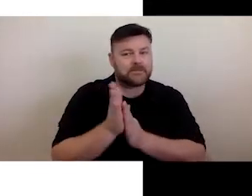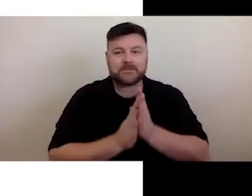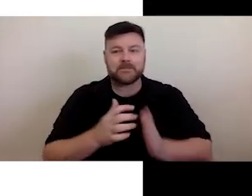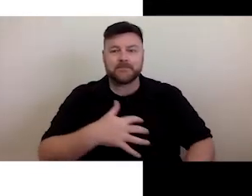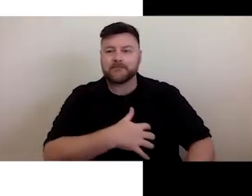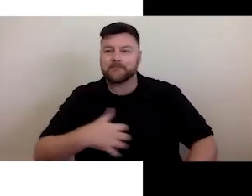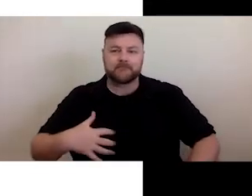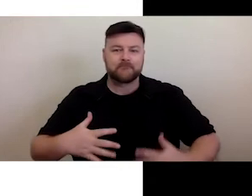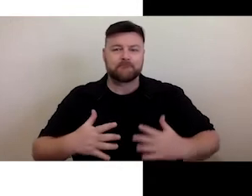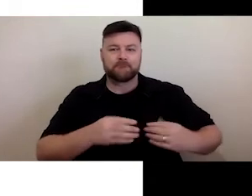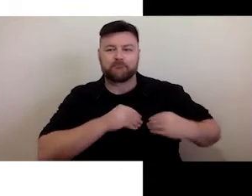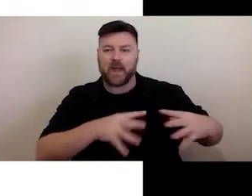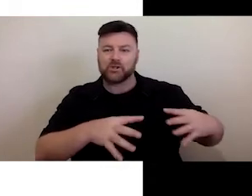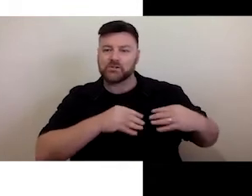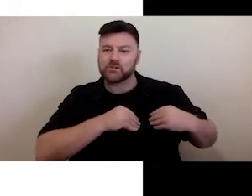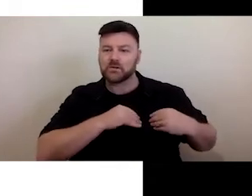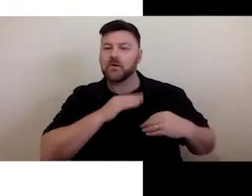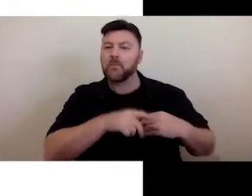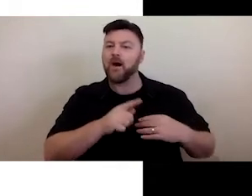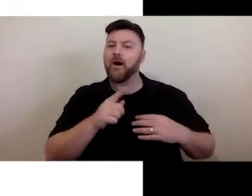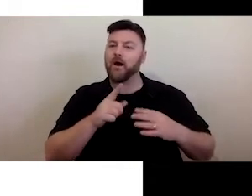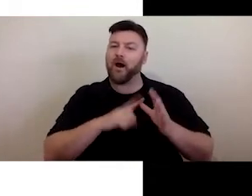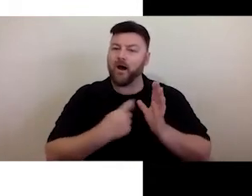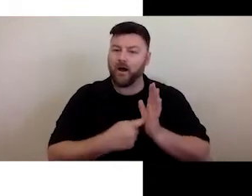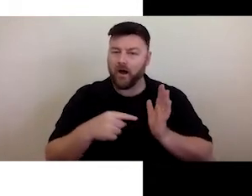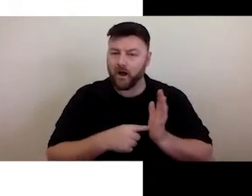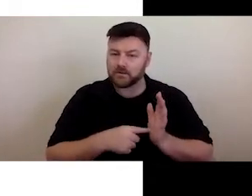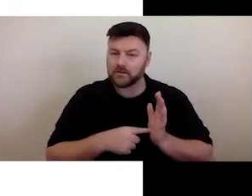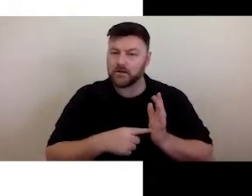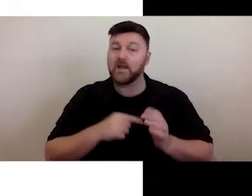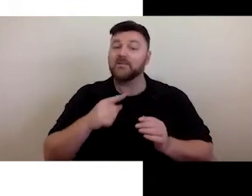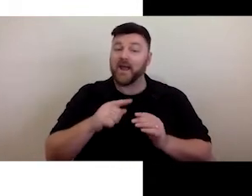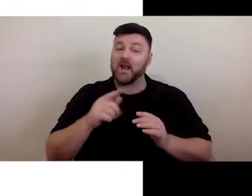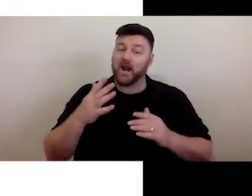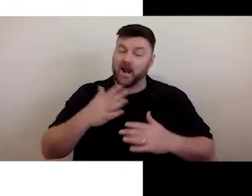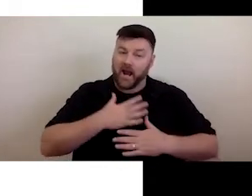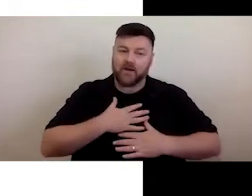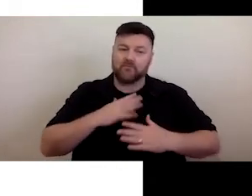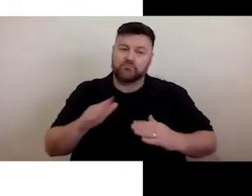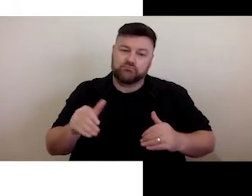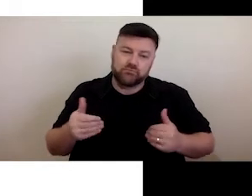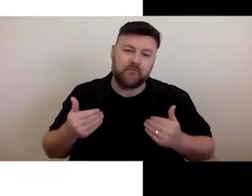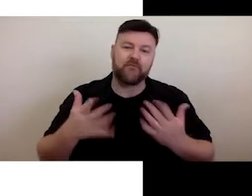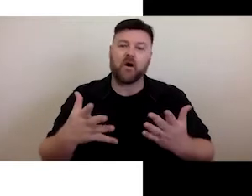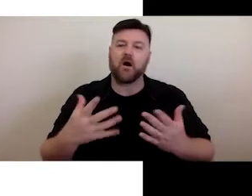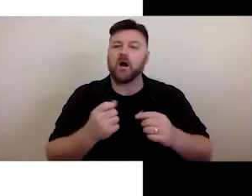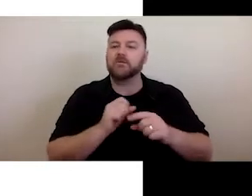arts and providing opportunities for Deaf and disabled people in this sector.